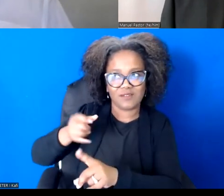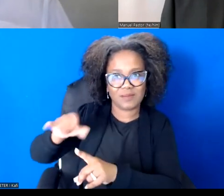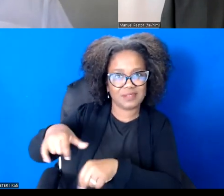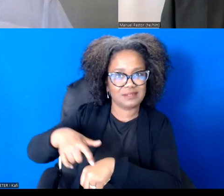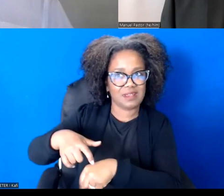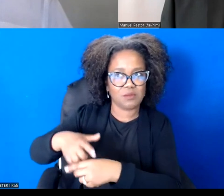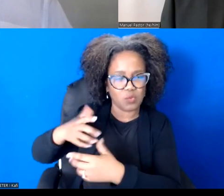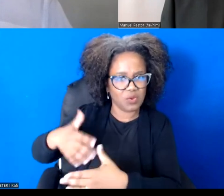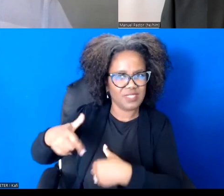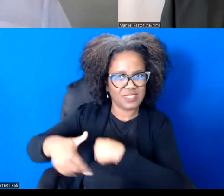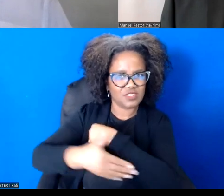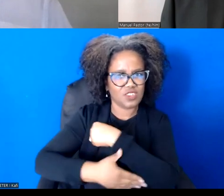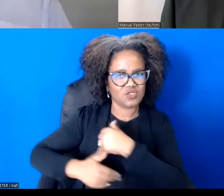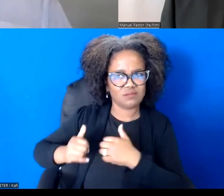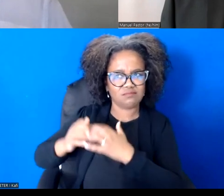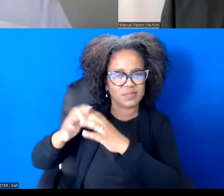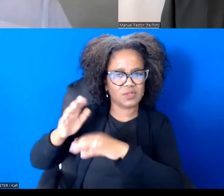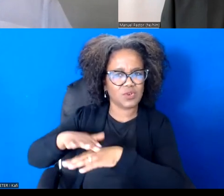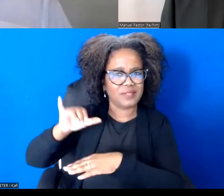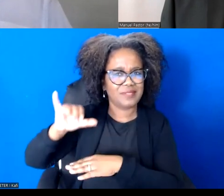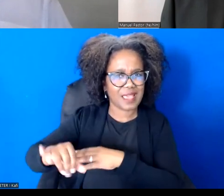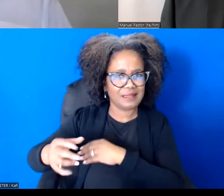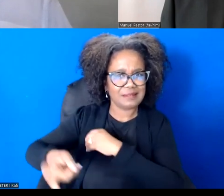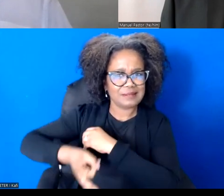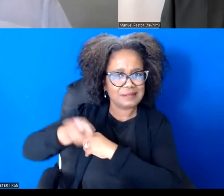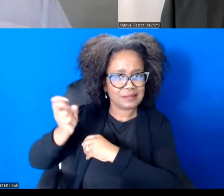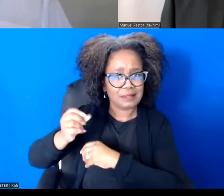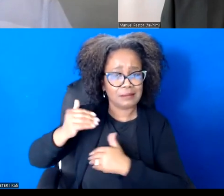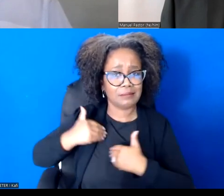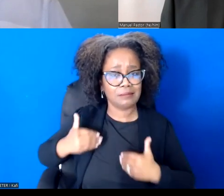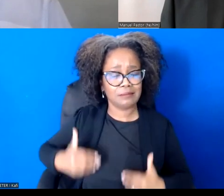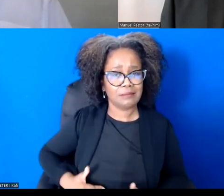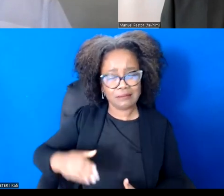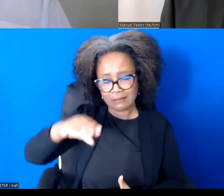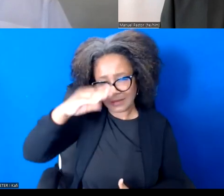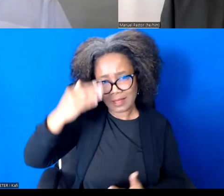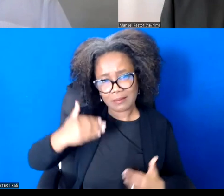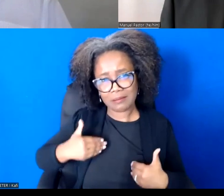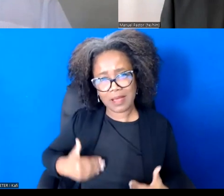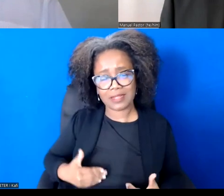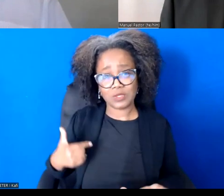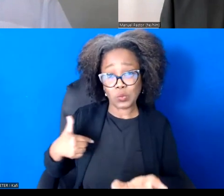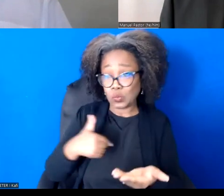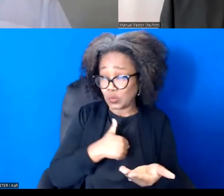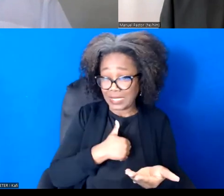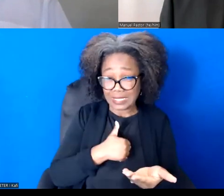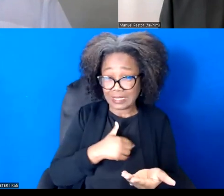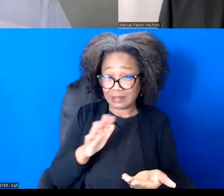And when I say we, I mean all of us. And this being black people, I mean just those who are formerly enslaved, I mean, the entire